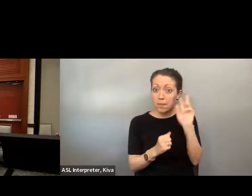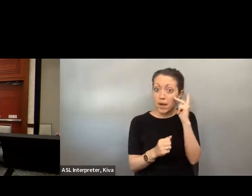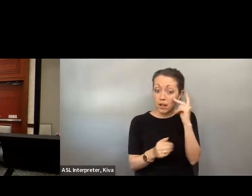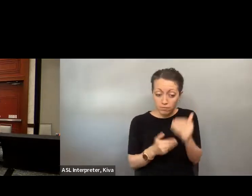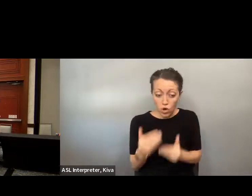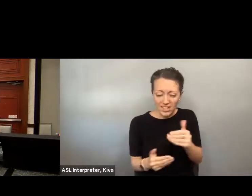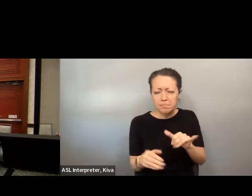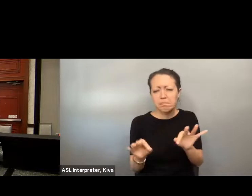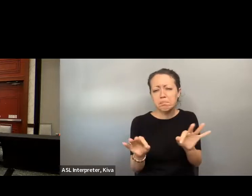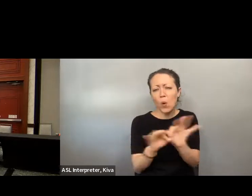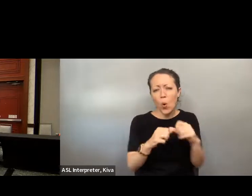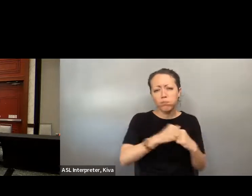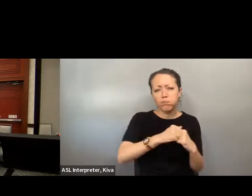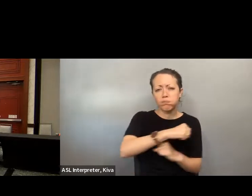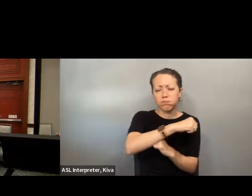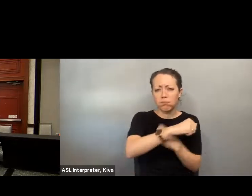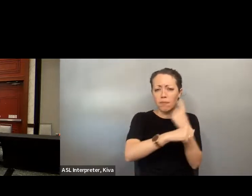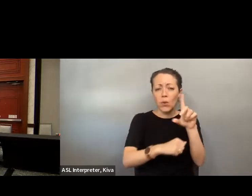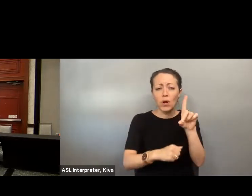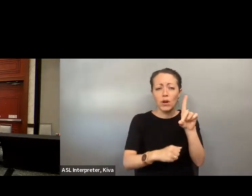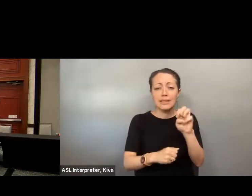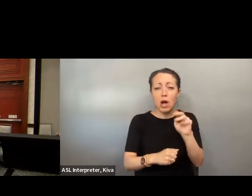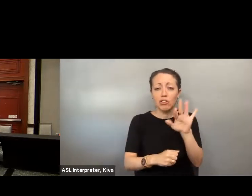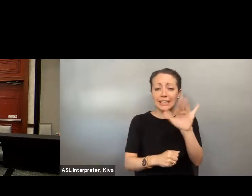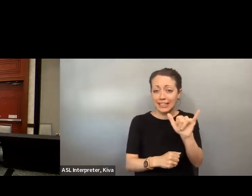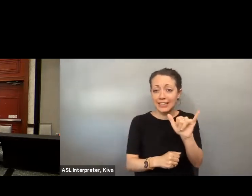engaged in the political process and it crosses all I think some of the things that kind of came through from these paintings today was that with disabilities are active and engaged in the political process and the disability crosses all party lines and is not a partisan issue full civic engagement is An essential is is an